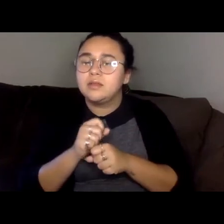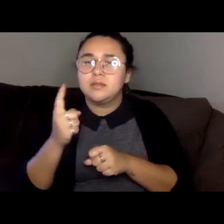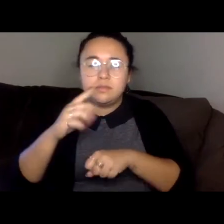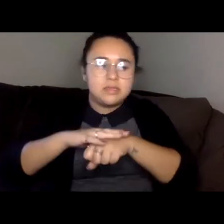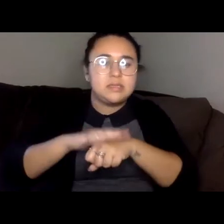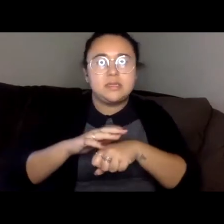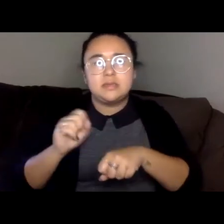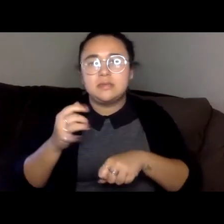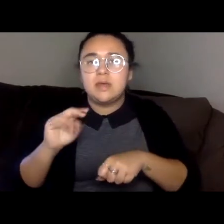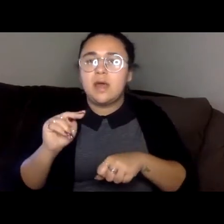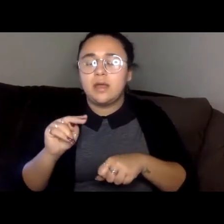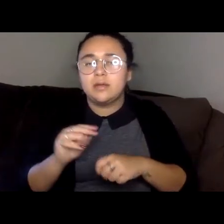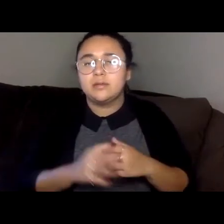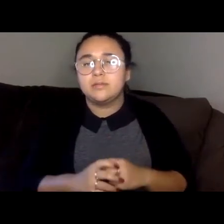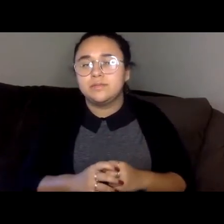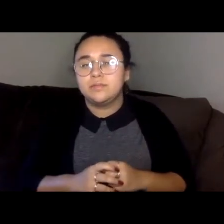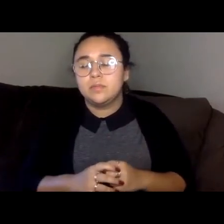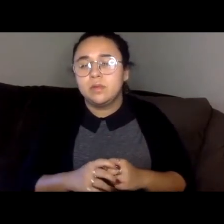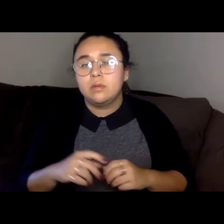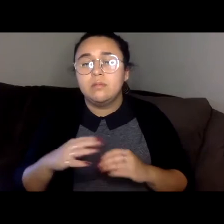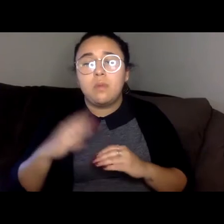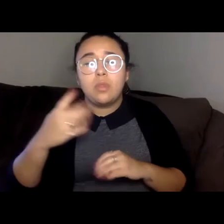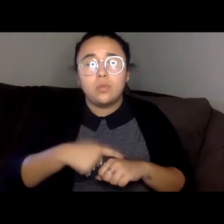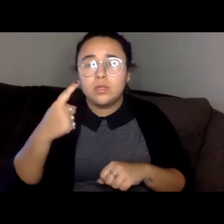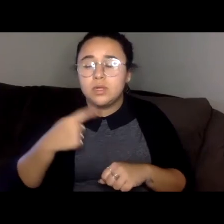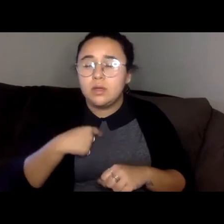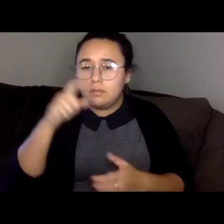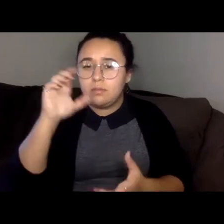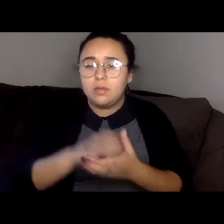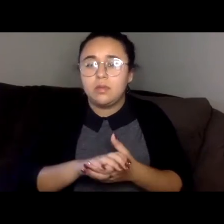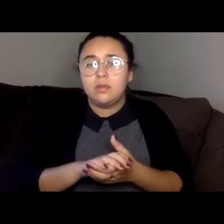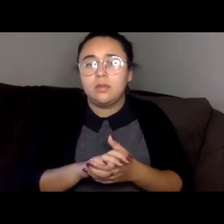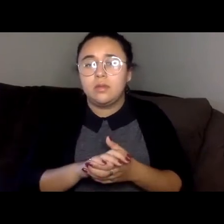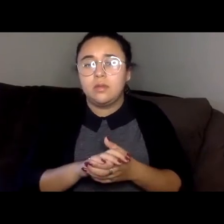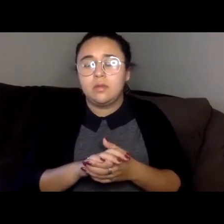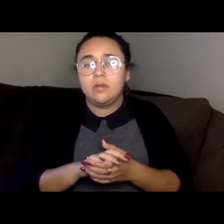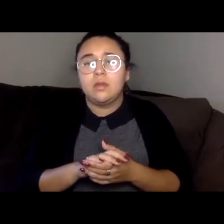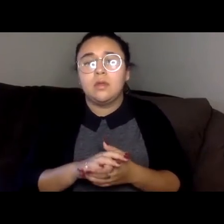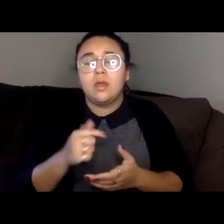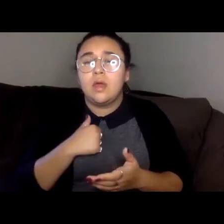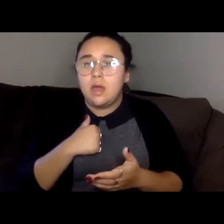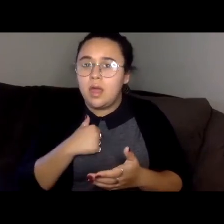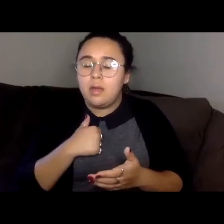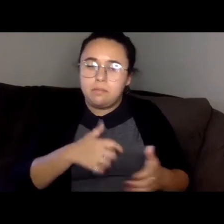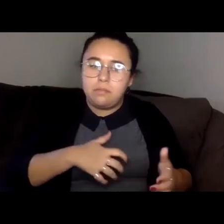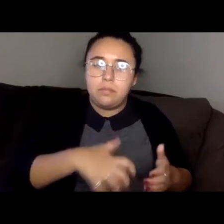More than once I believed I had immaculately conceived a child, it was possible for Bonnie